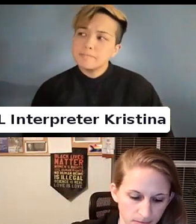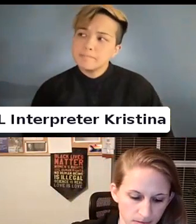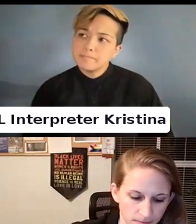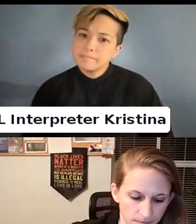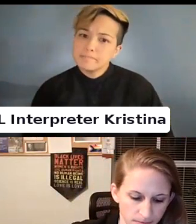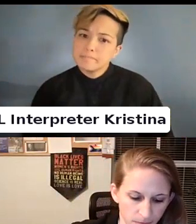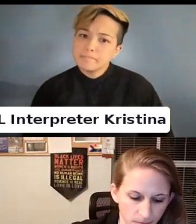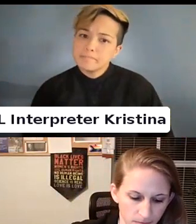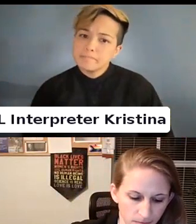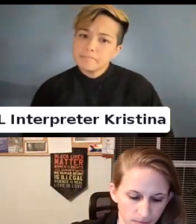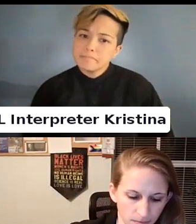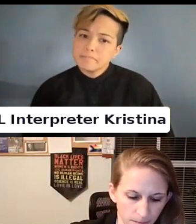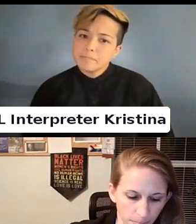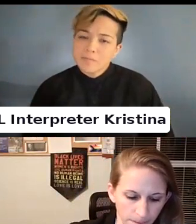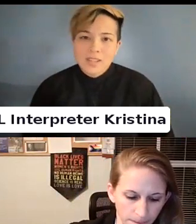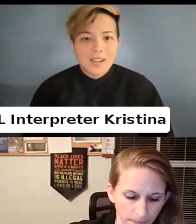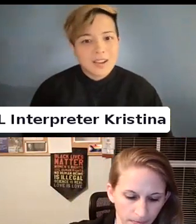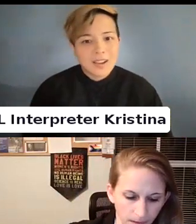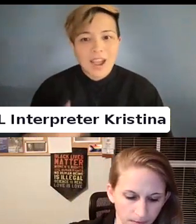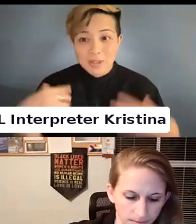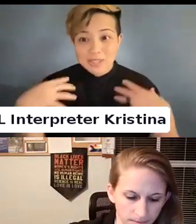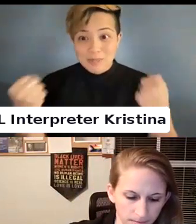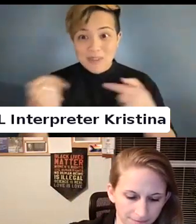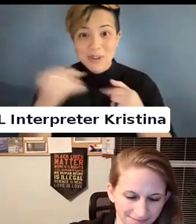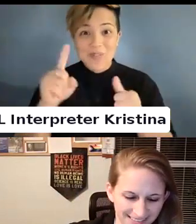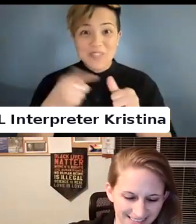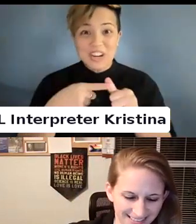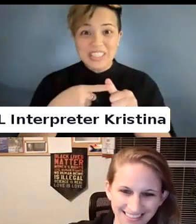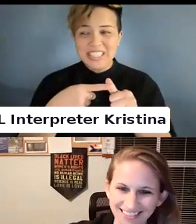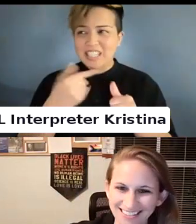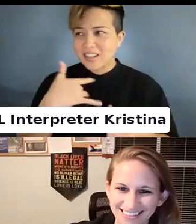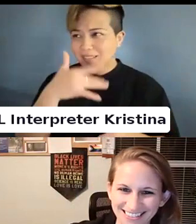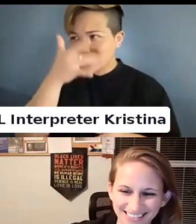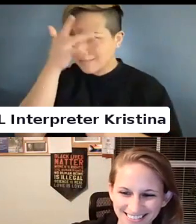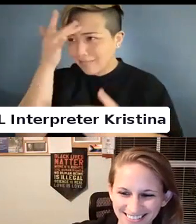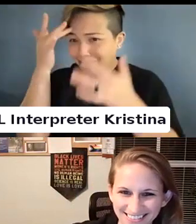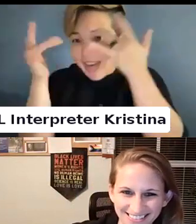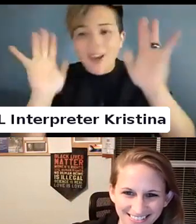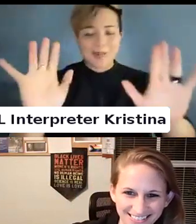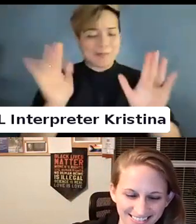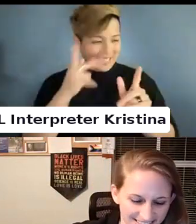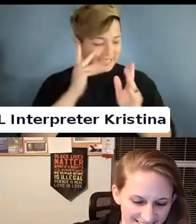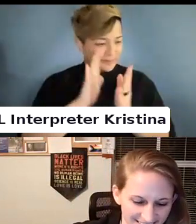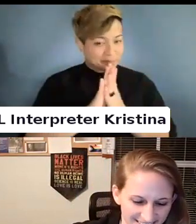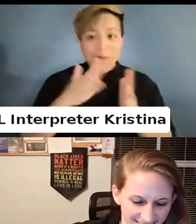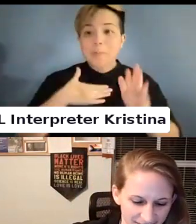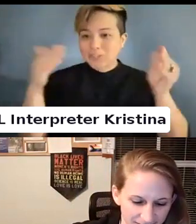I was brave to go first non-forgetting all of the cues.